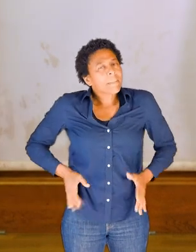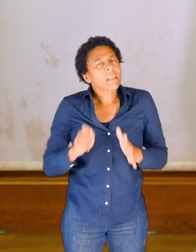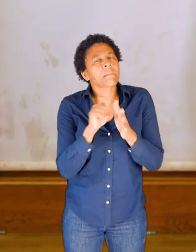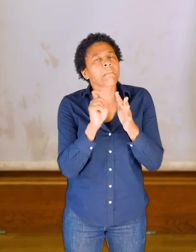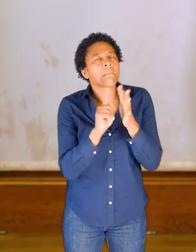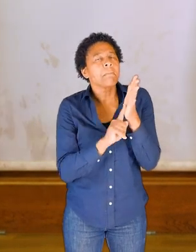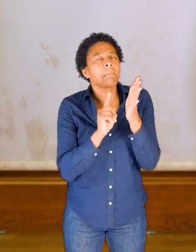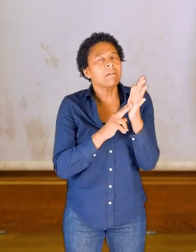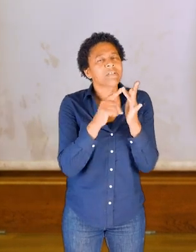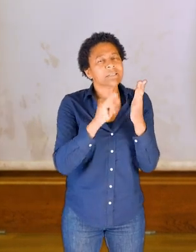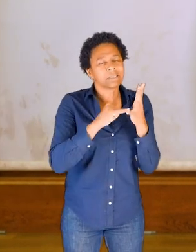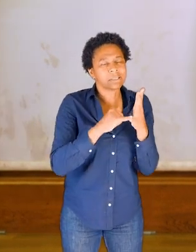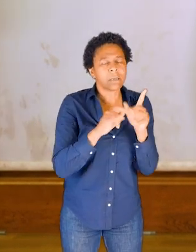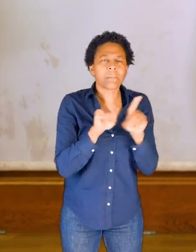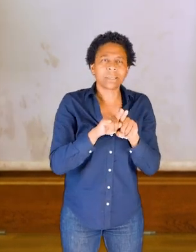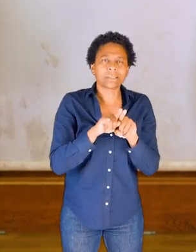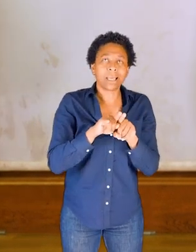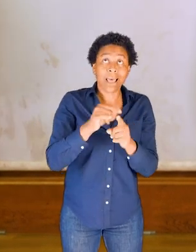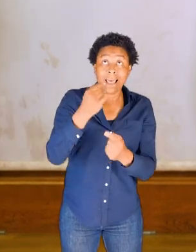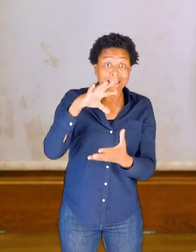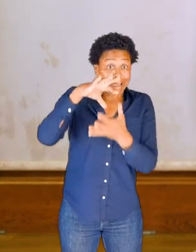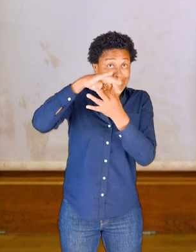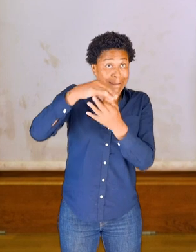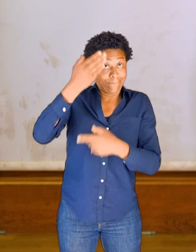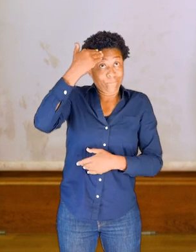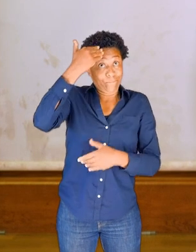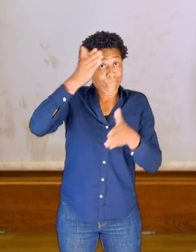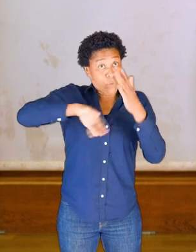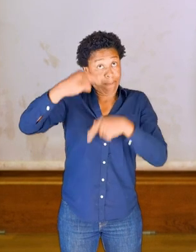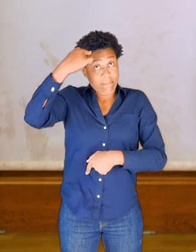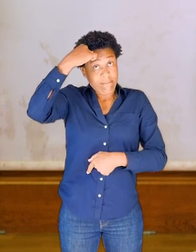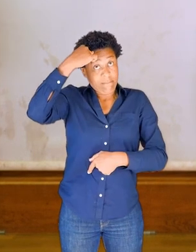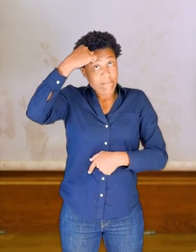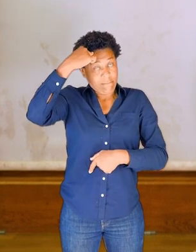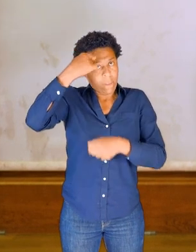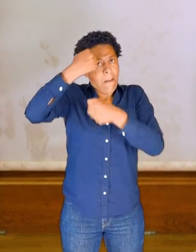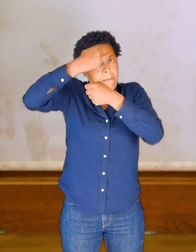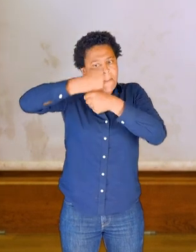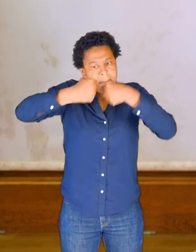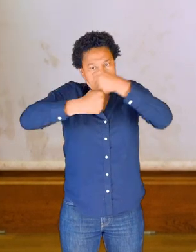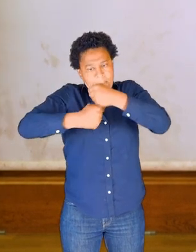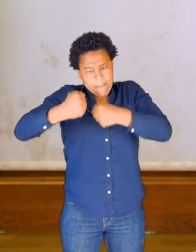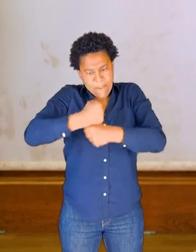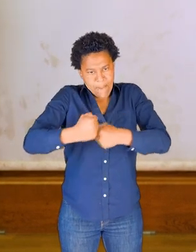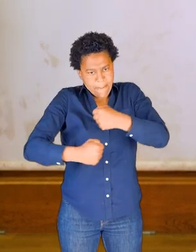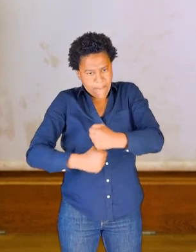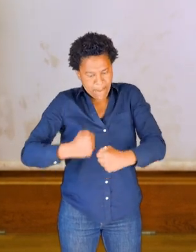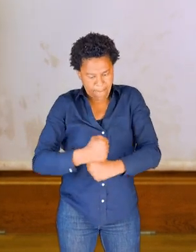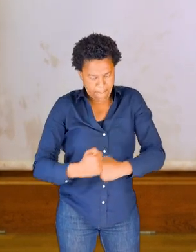And then of course the relationship between the two, from the domes in the head down to the bowl of the pelvis.